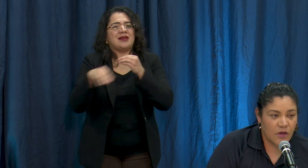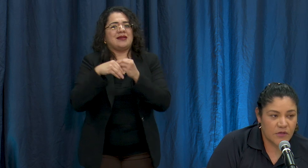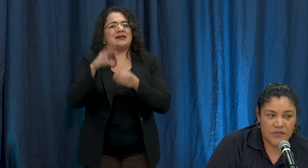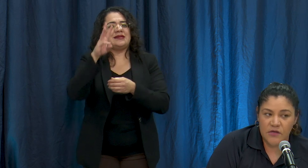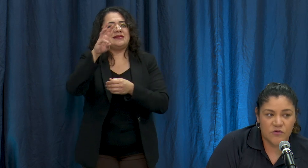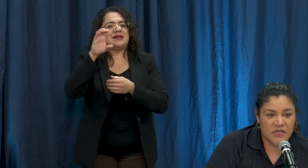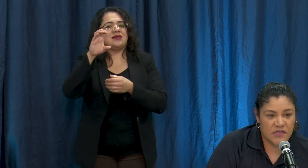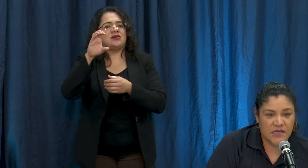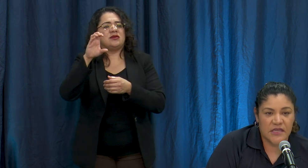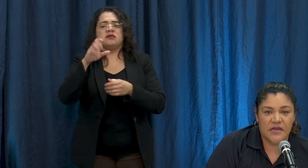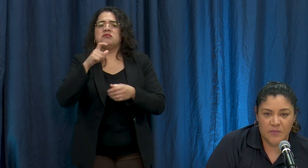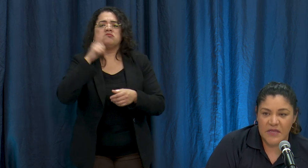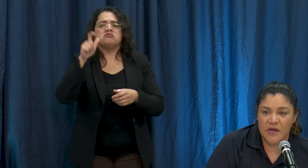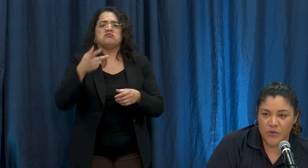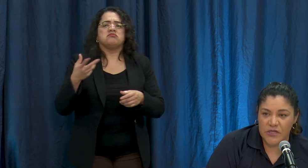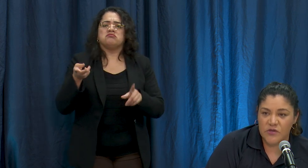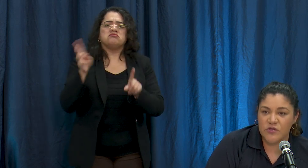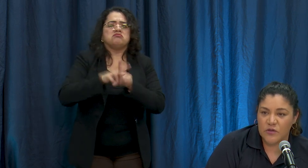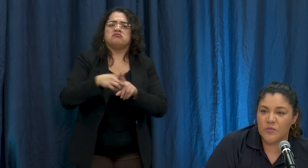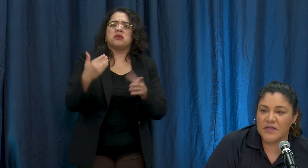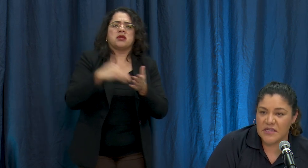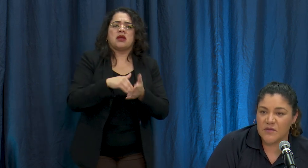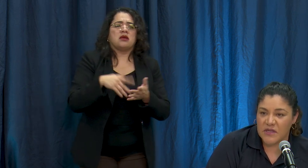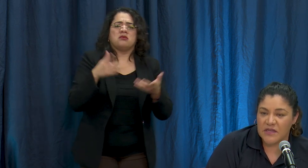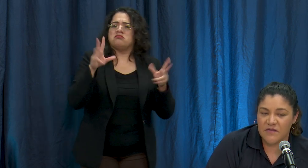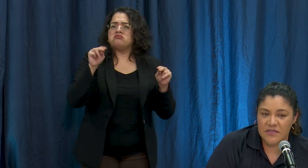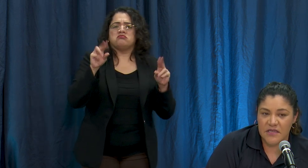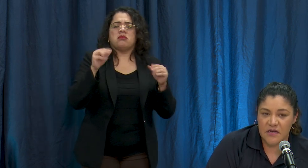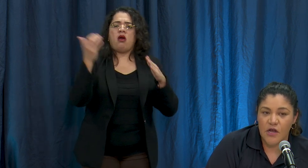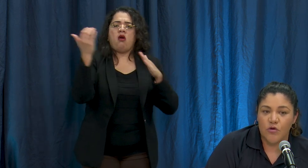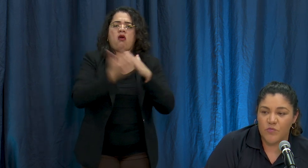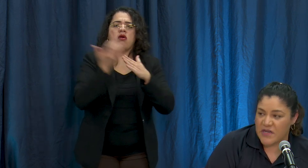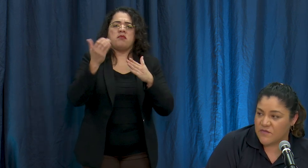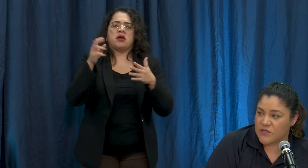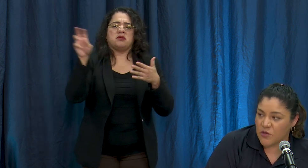Horita no se tiene que replicar por eso es automatic Ament ava ser un beneficio